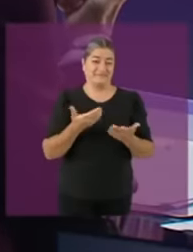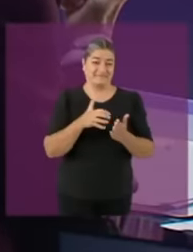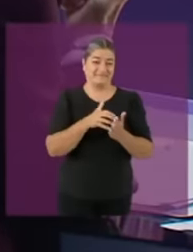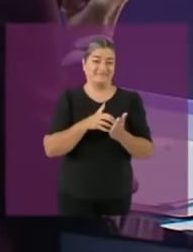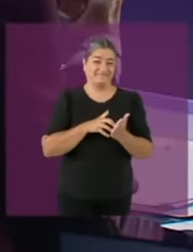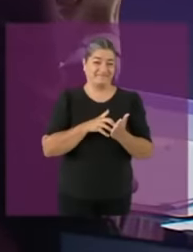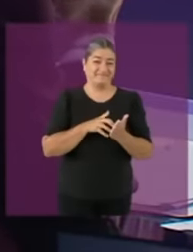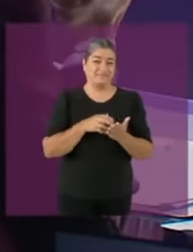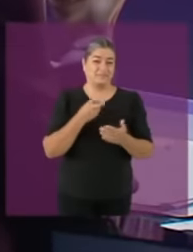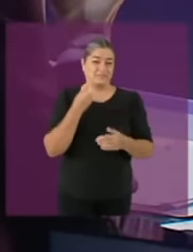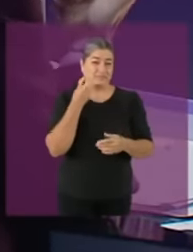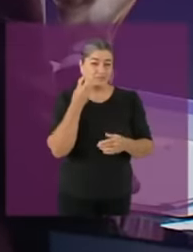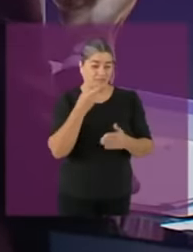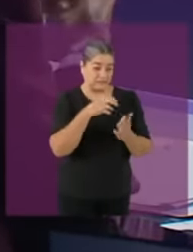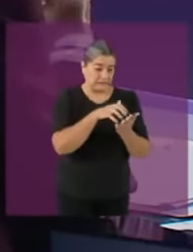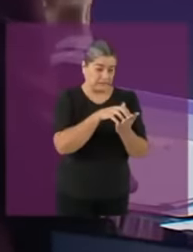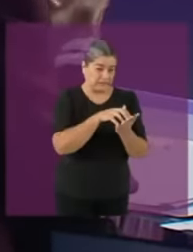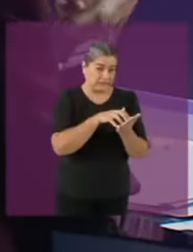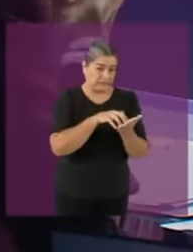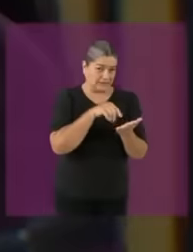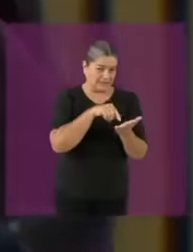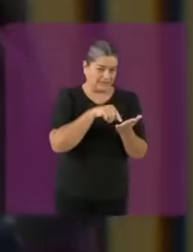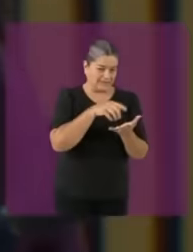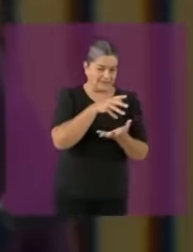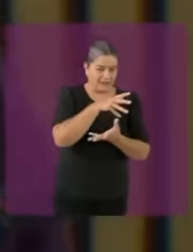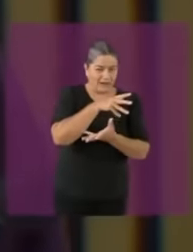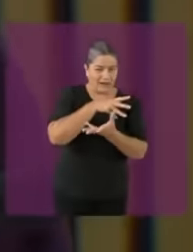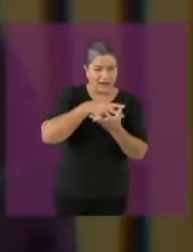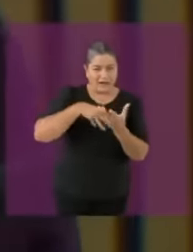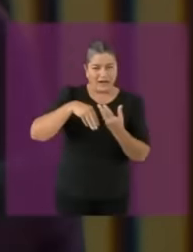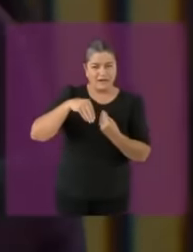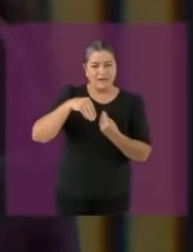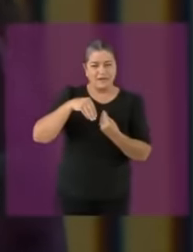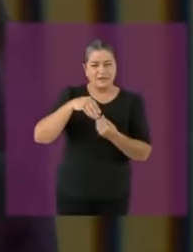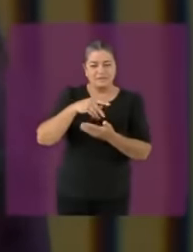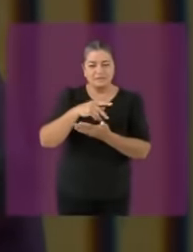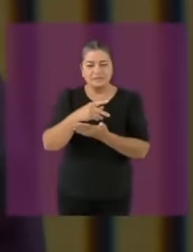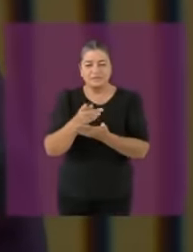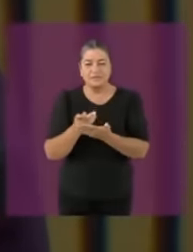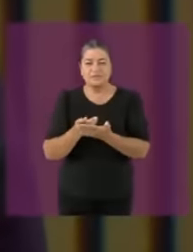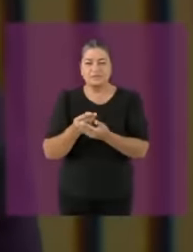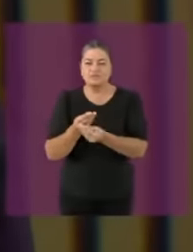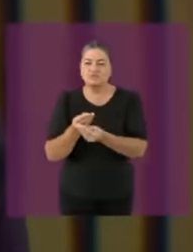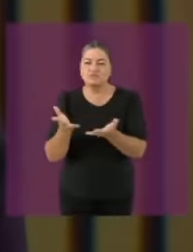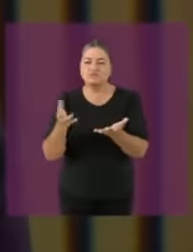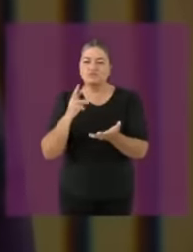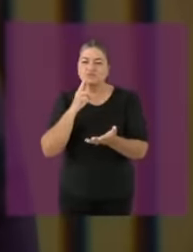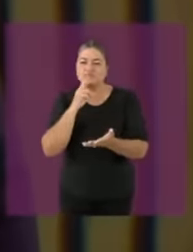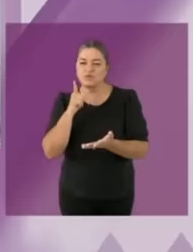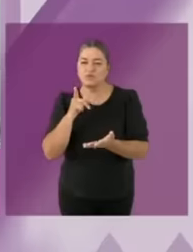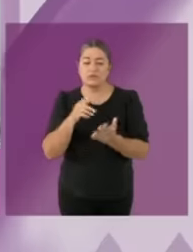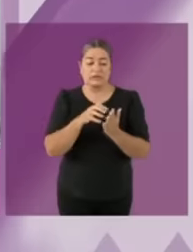on rights That's why Now there are strategic works that have provided more than 500,000 jobs and I'm just